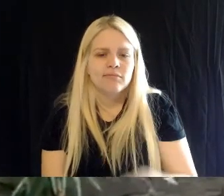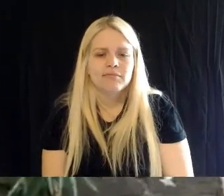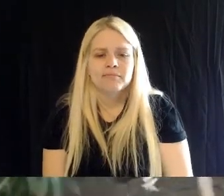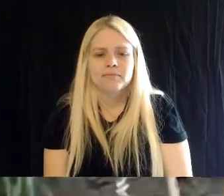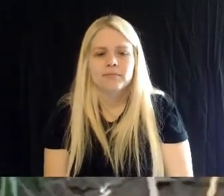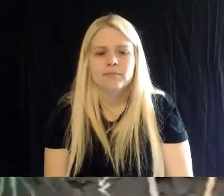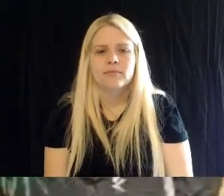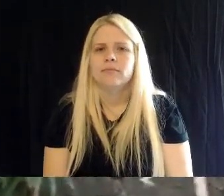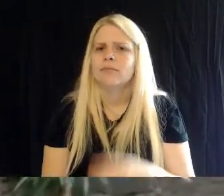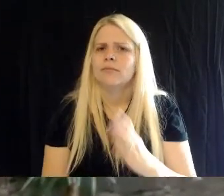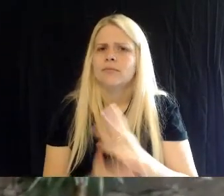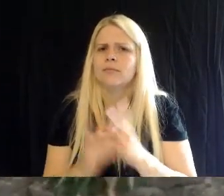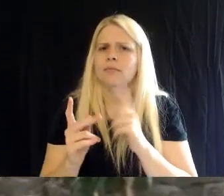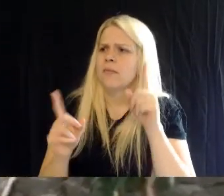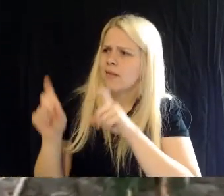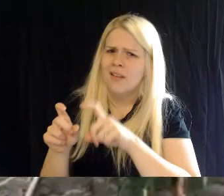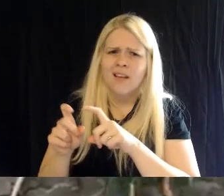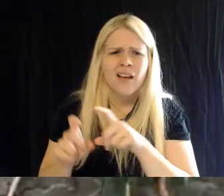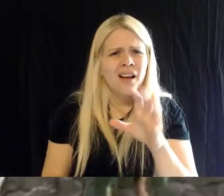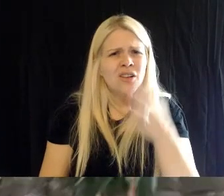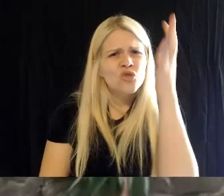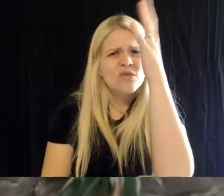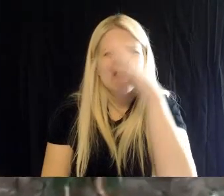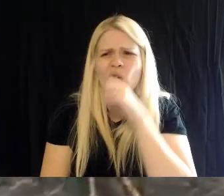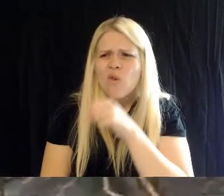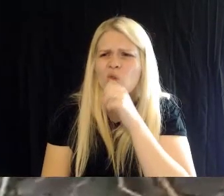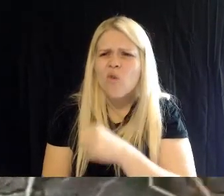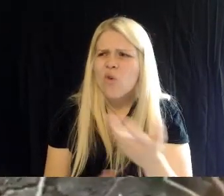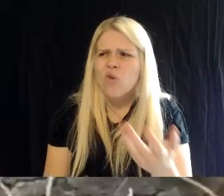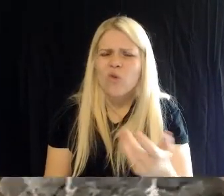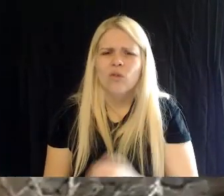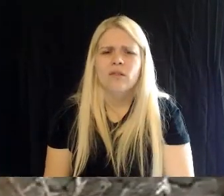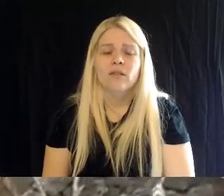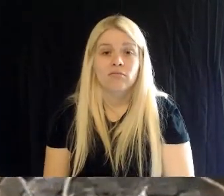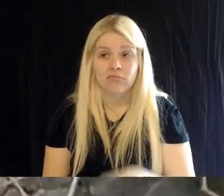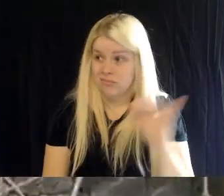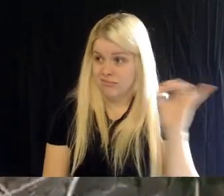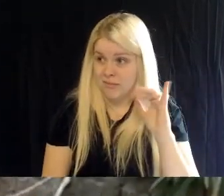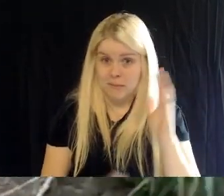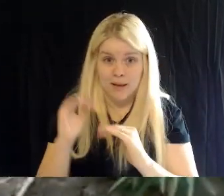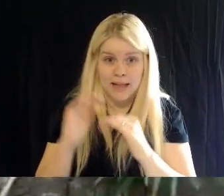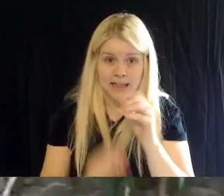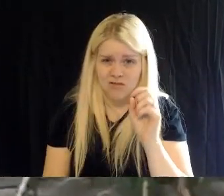these trees are? Are they as old as the building? Do you know?